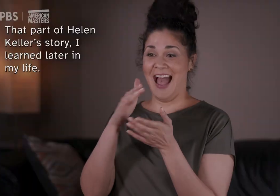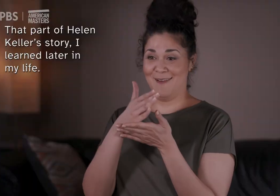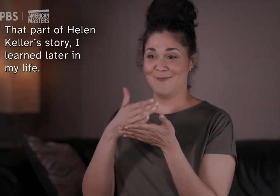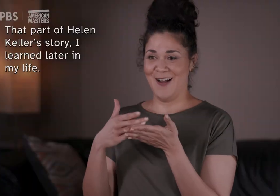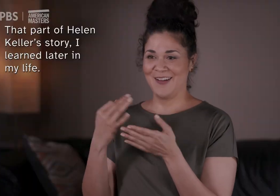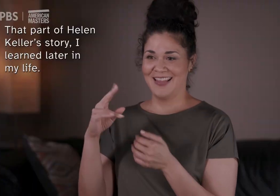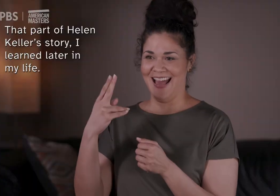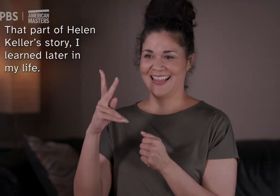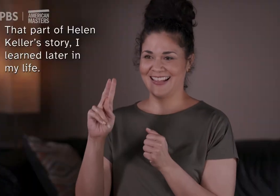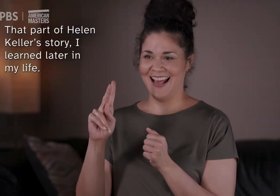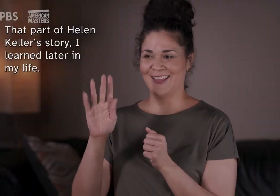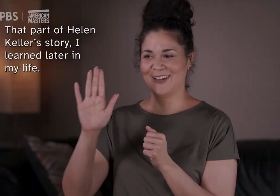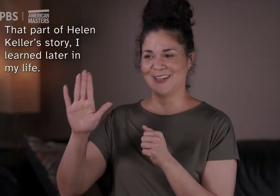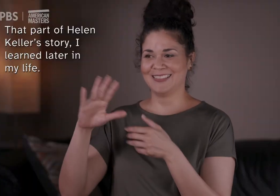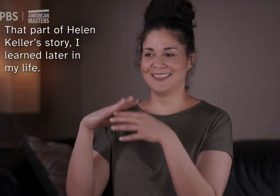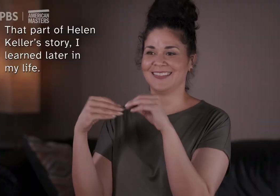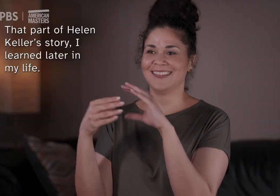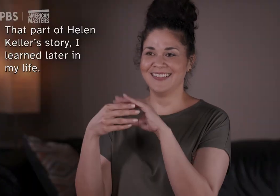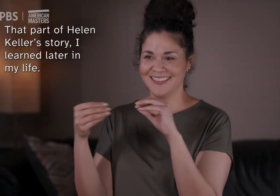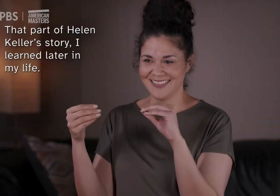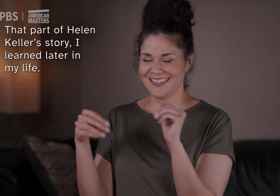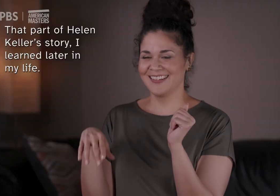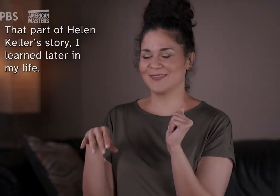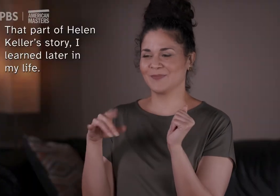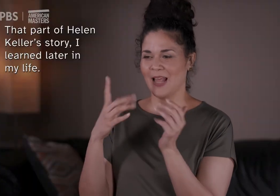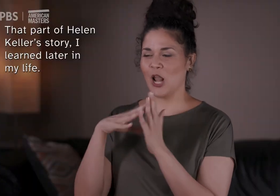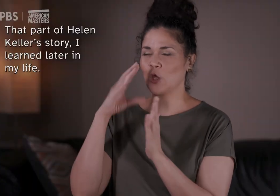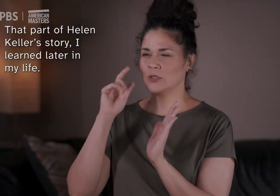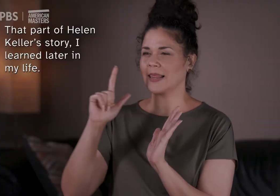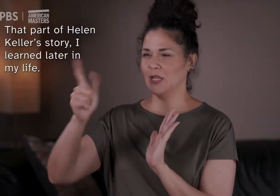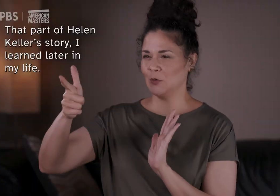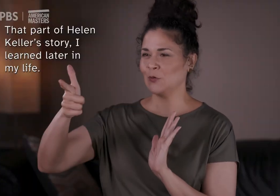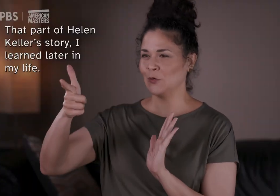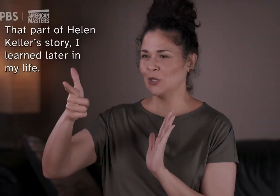That part of Helen Keller's story, I learned later in my life.